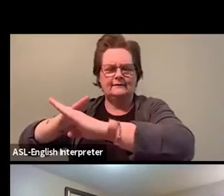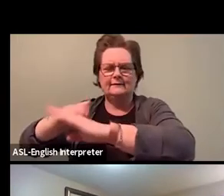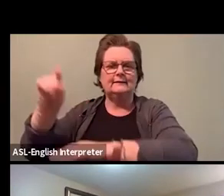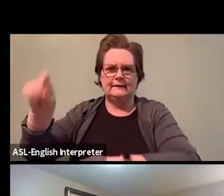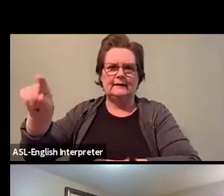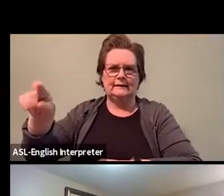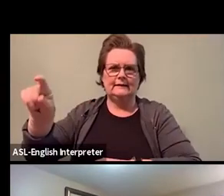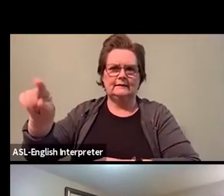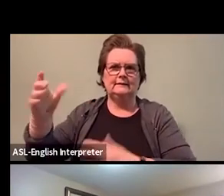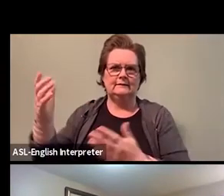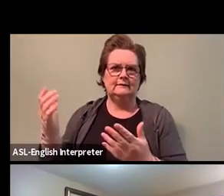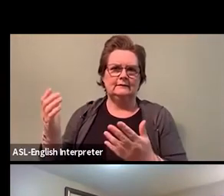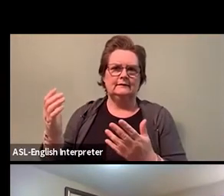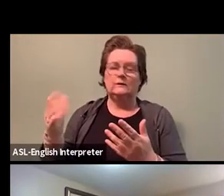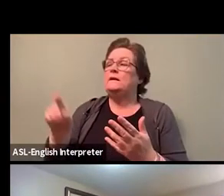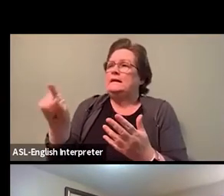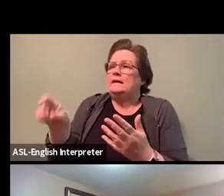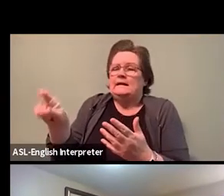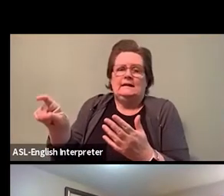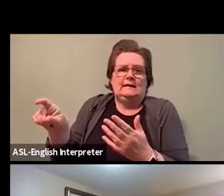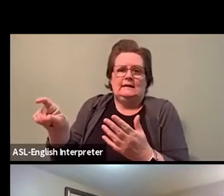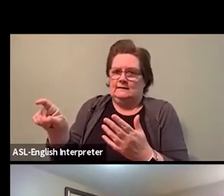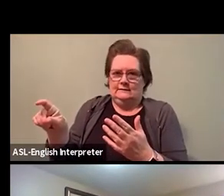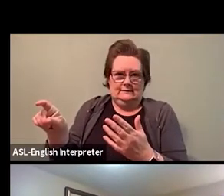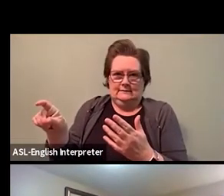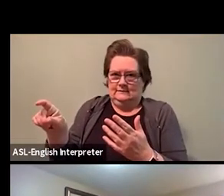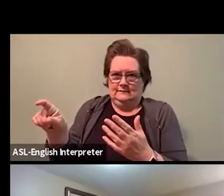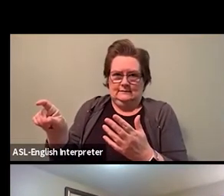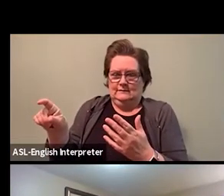We need an eviction ban so that nobody loses their home.